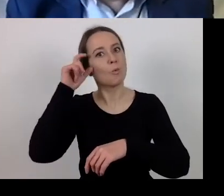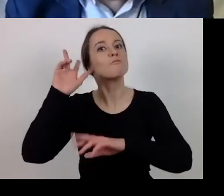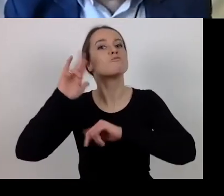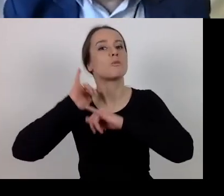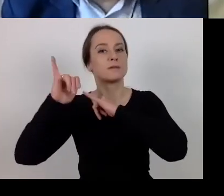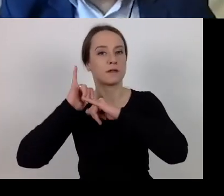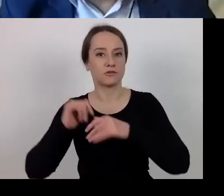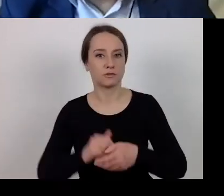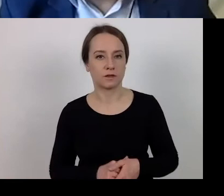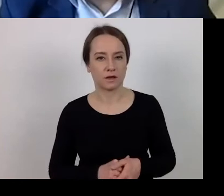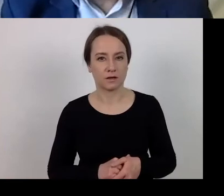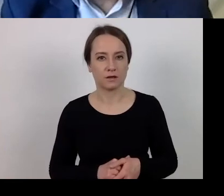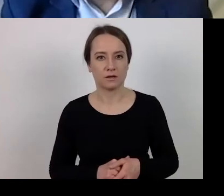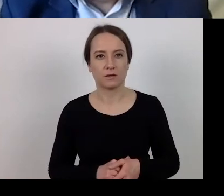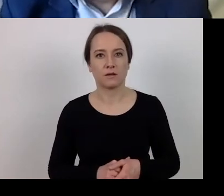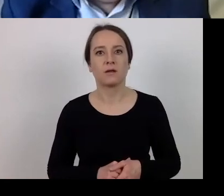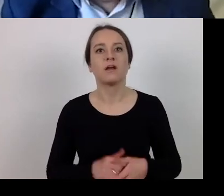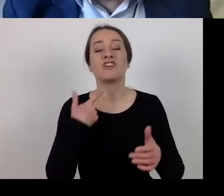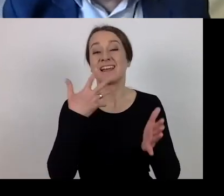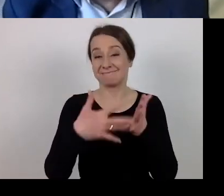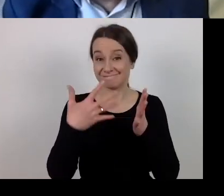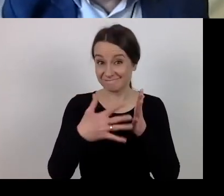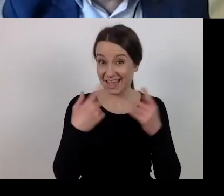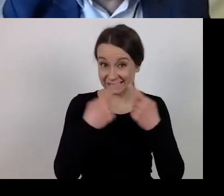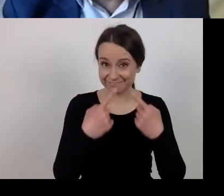As for the expenditure eligibility related to the effects of COVID